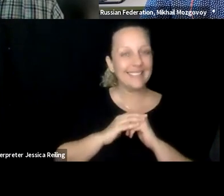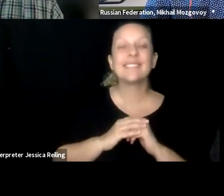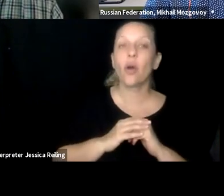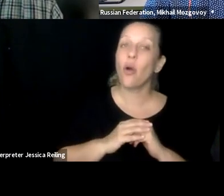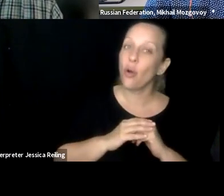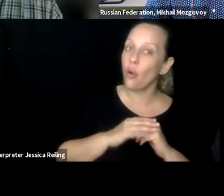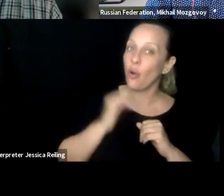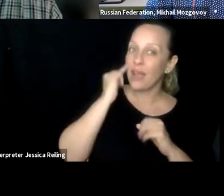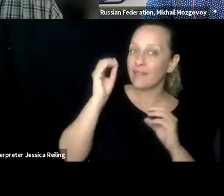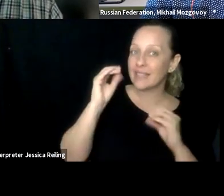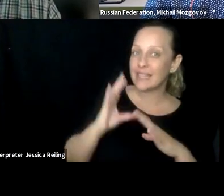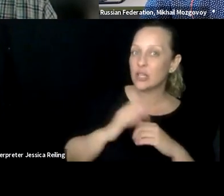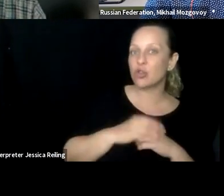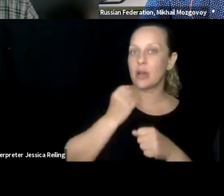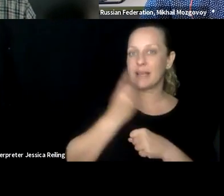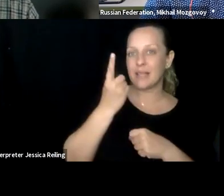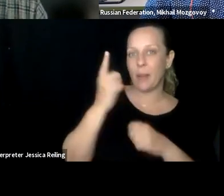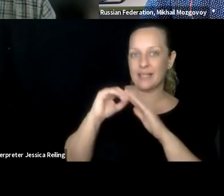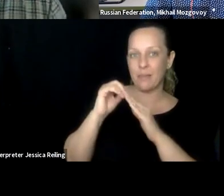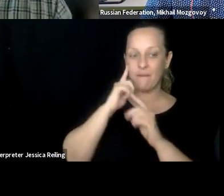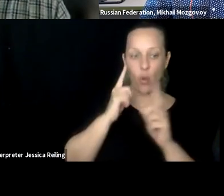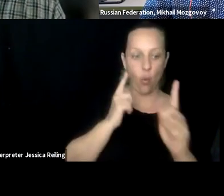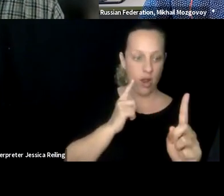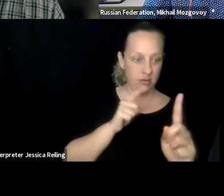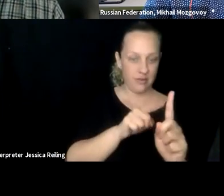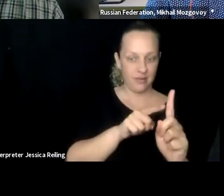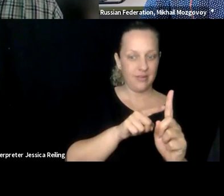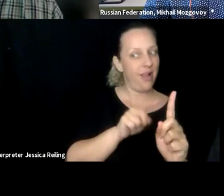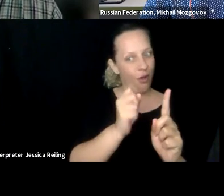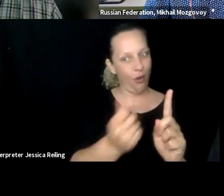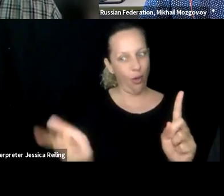them, and often they benefit from accessible